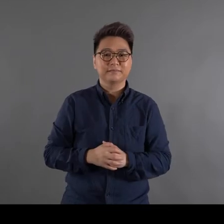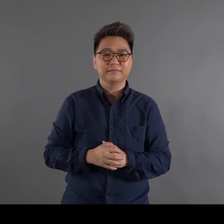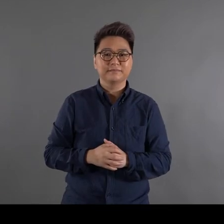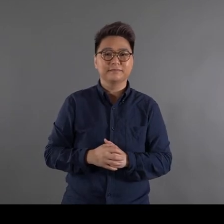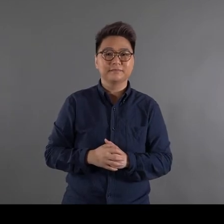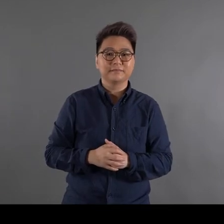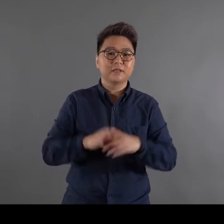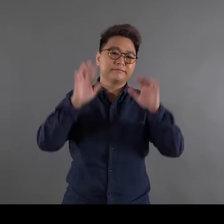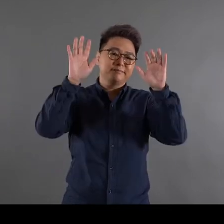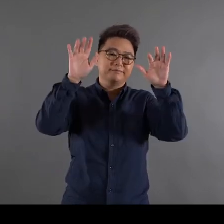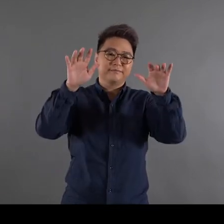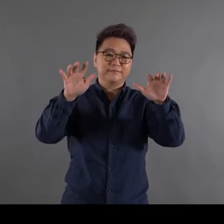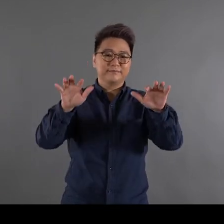[rain pouring]